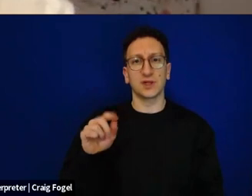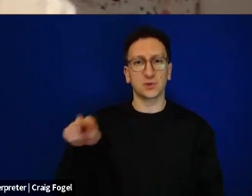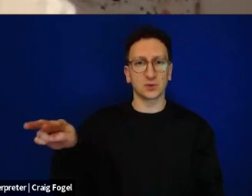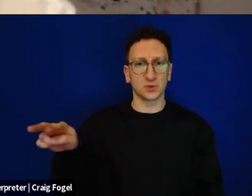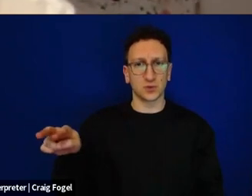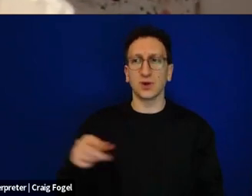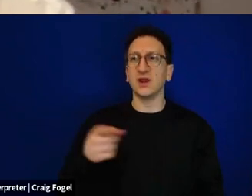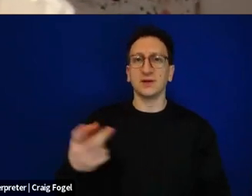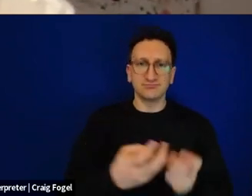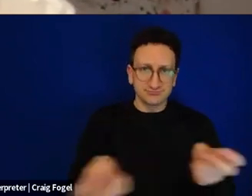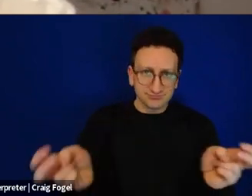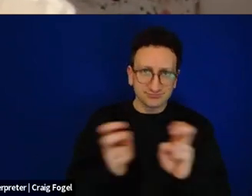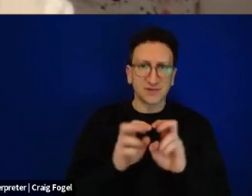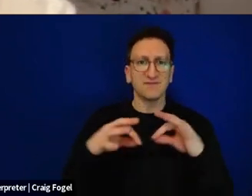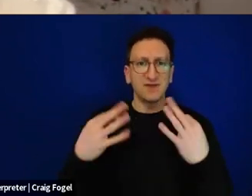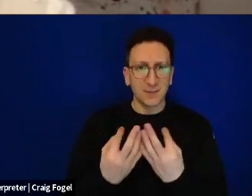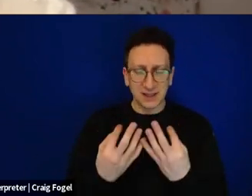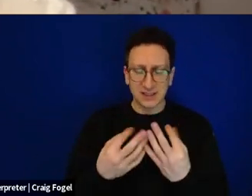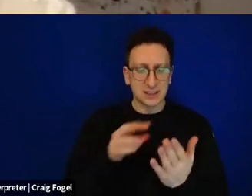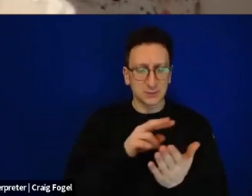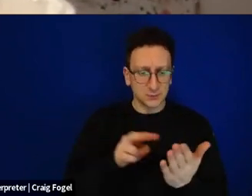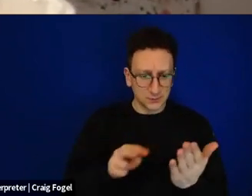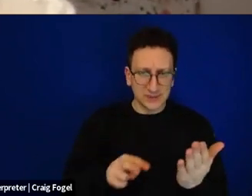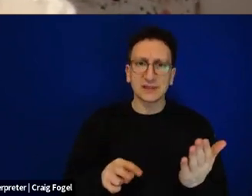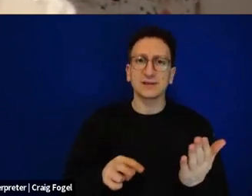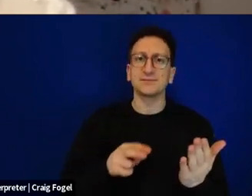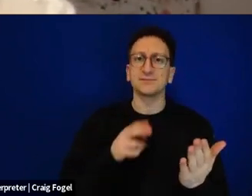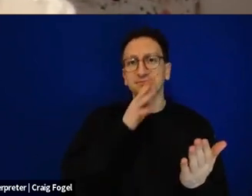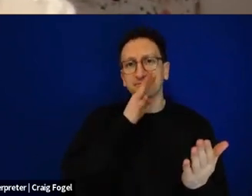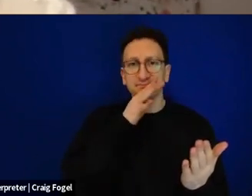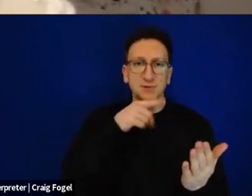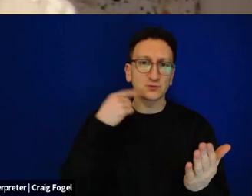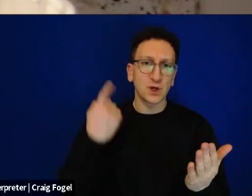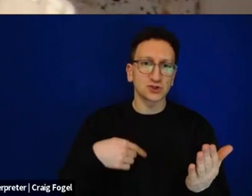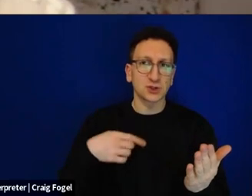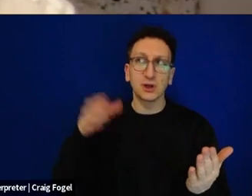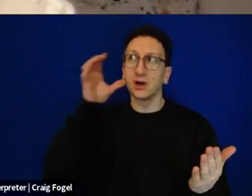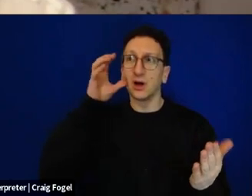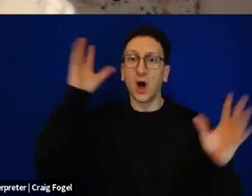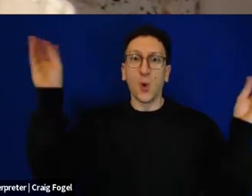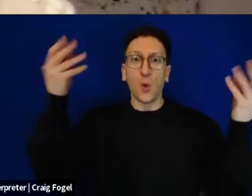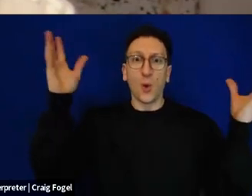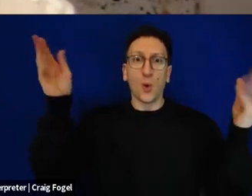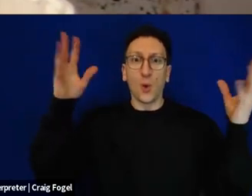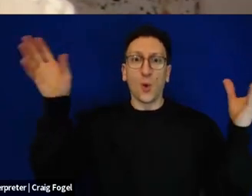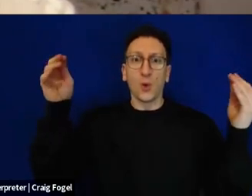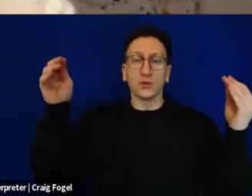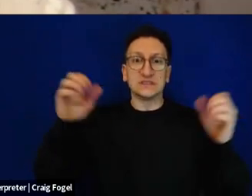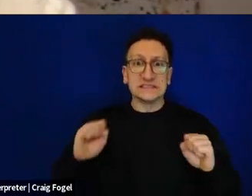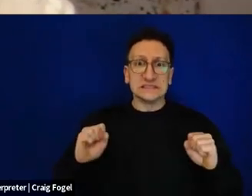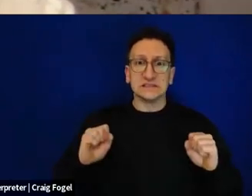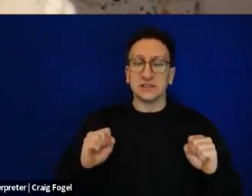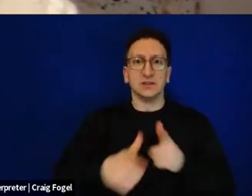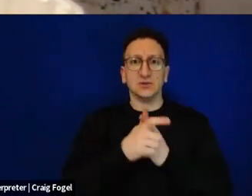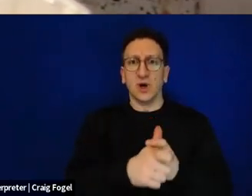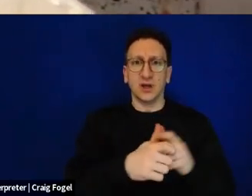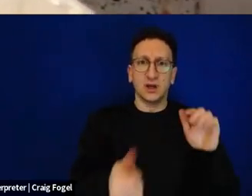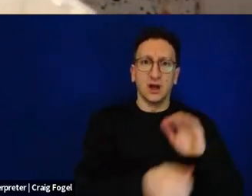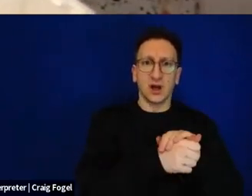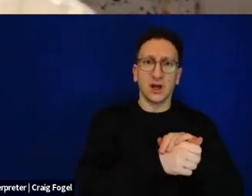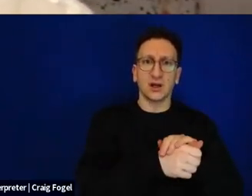Russian language Haggadah when the sirens went off and they had to run into their safe rooms